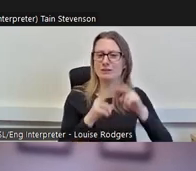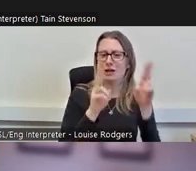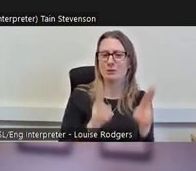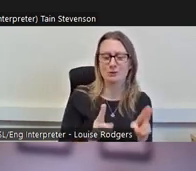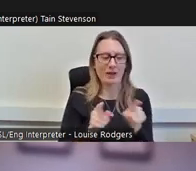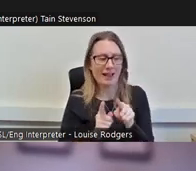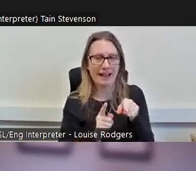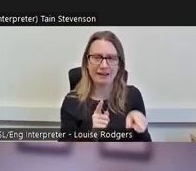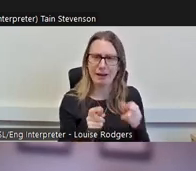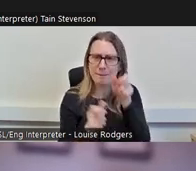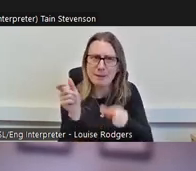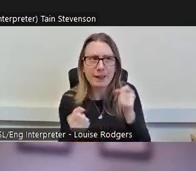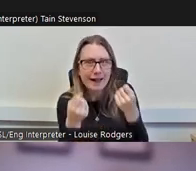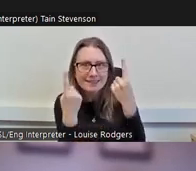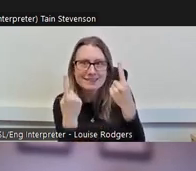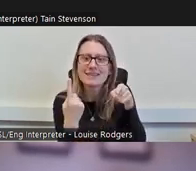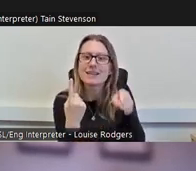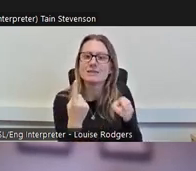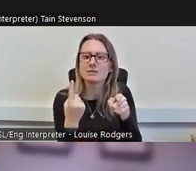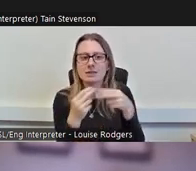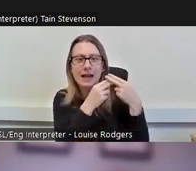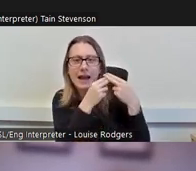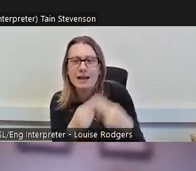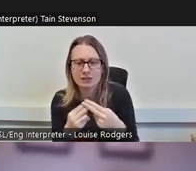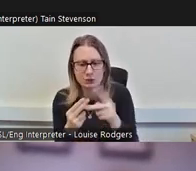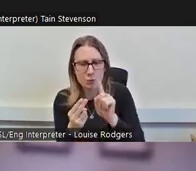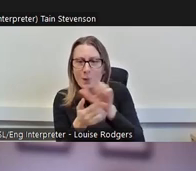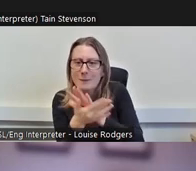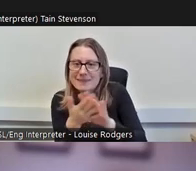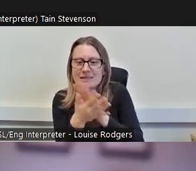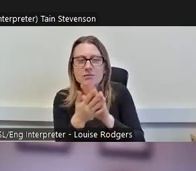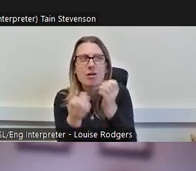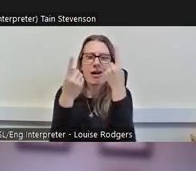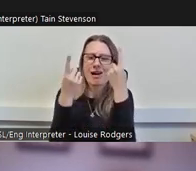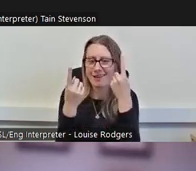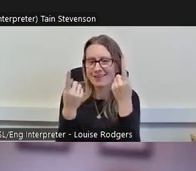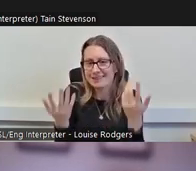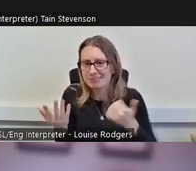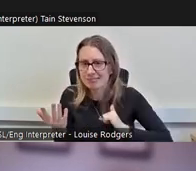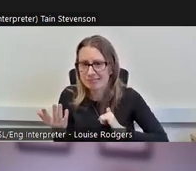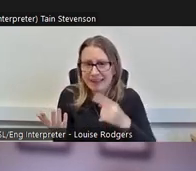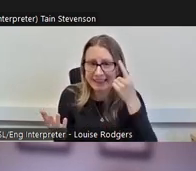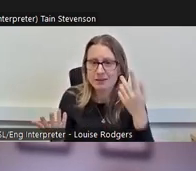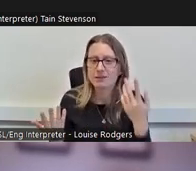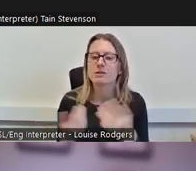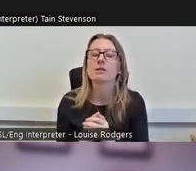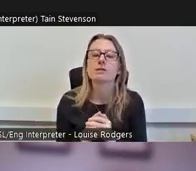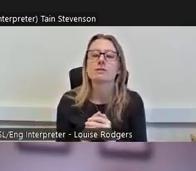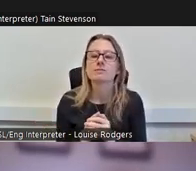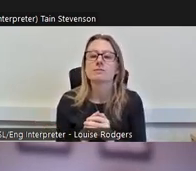people understand what heritage encompasses, that it encompasses maybe natural heritage,